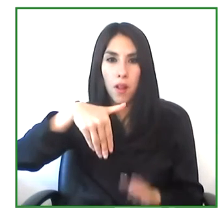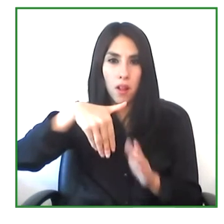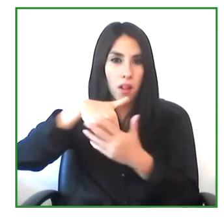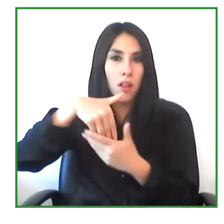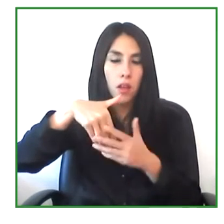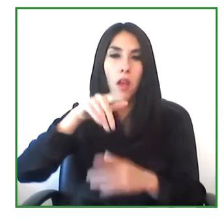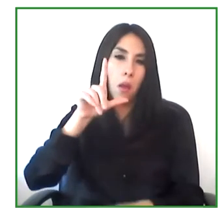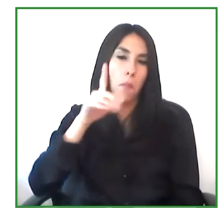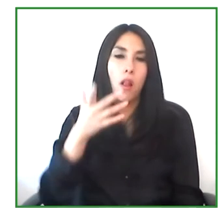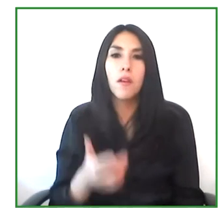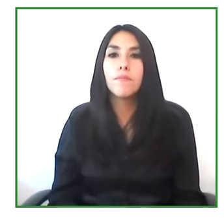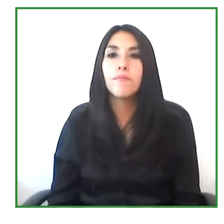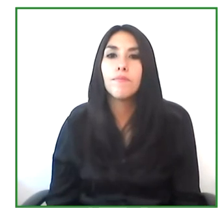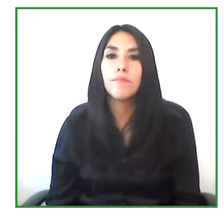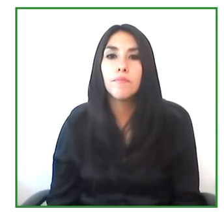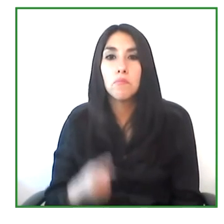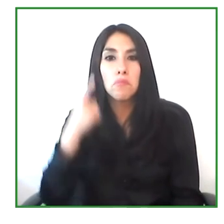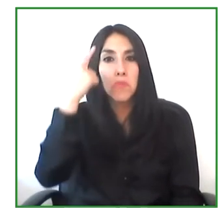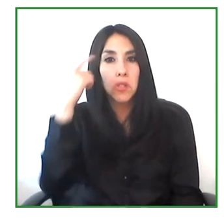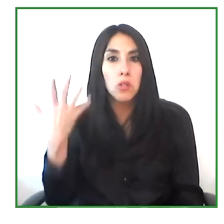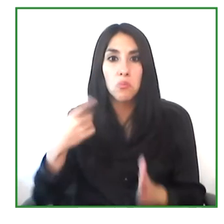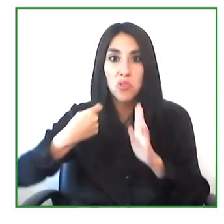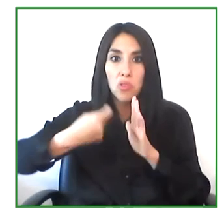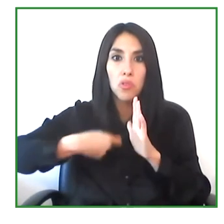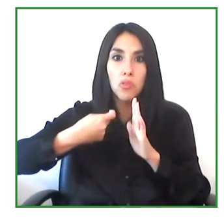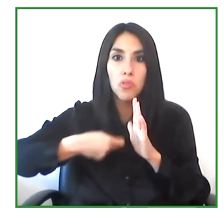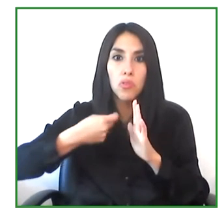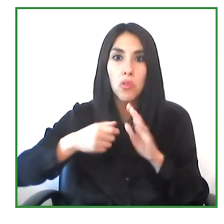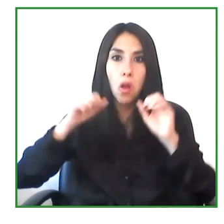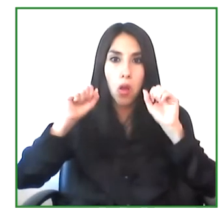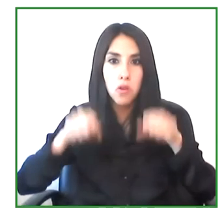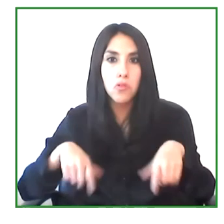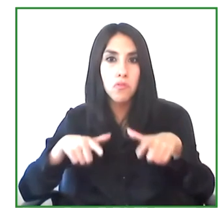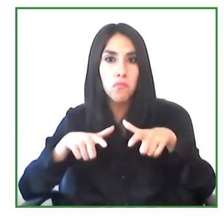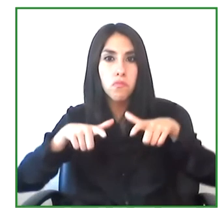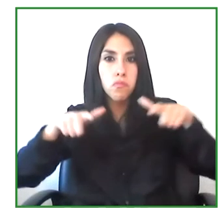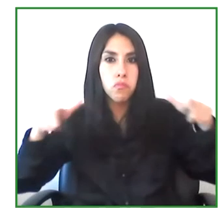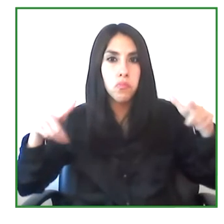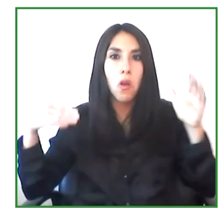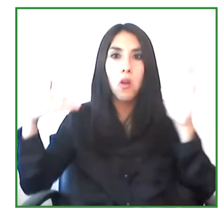I think it's completely replicable because we were able to apply this during the pandemic.